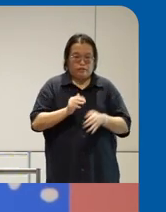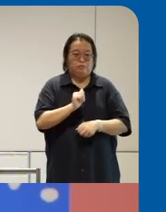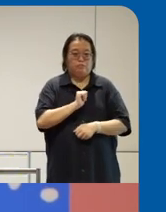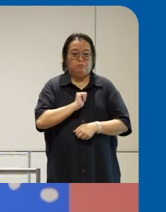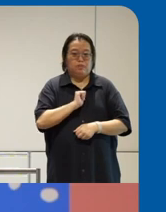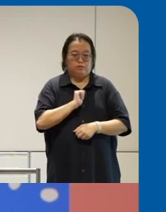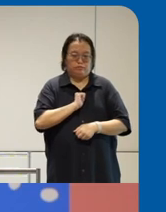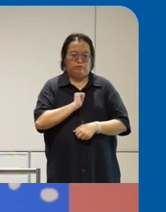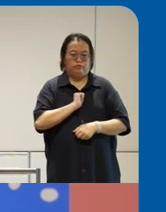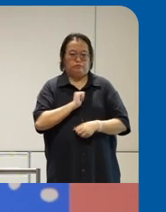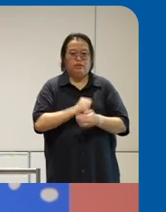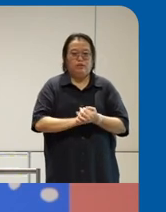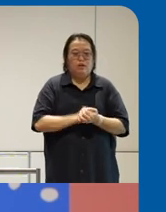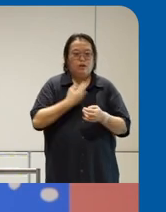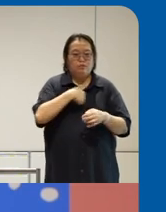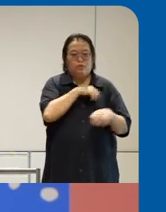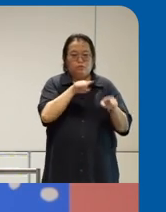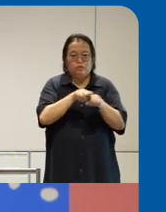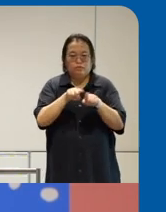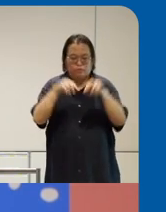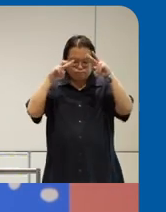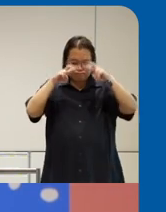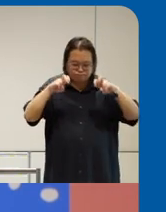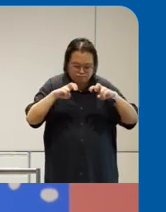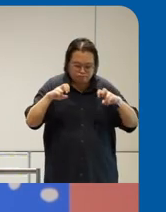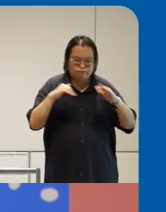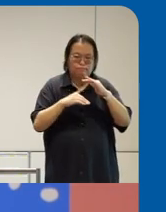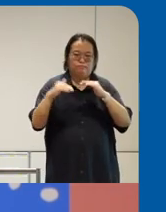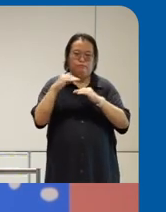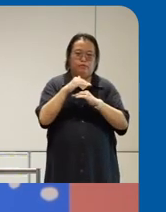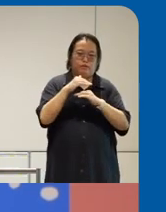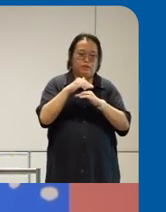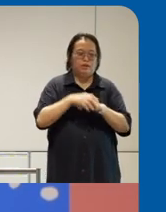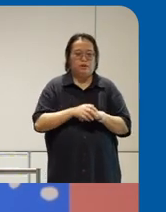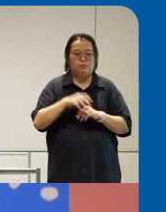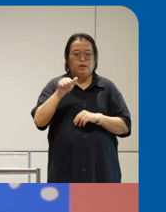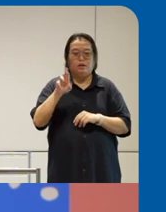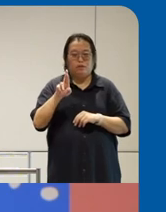the game uh we are also looking into building um augmentative uh alternative communication